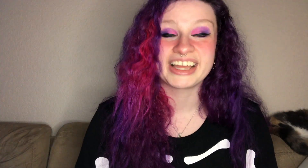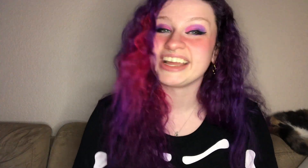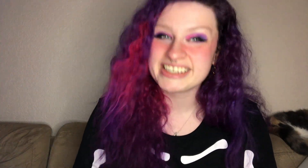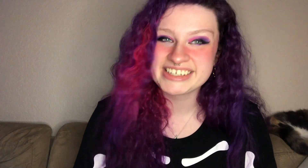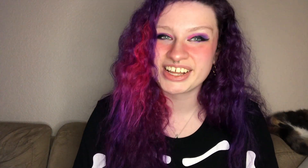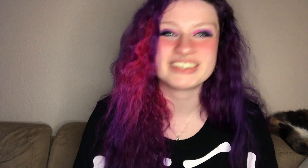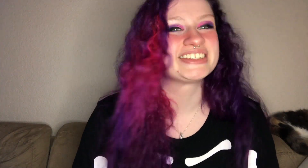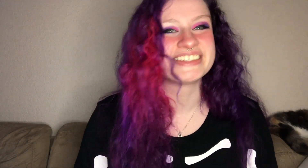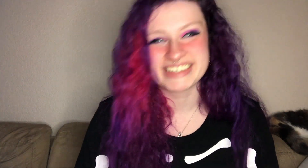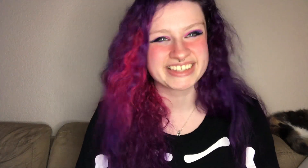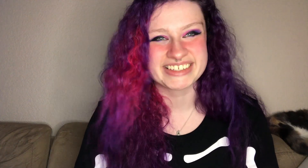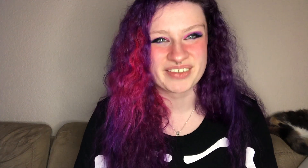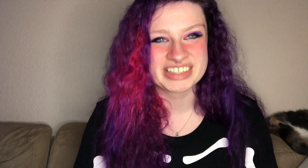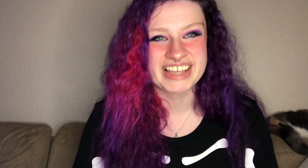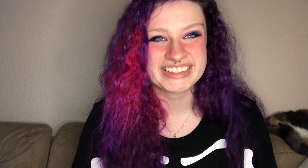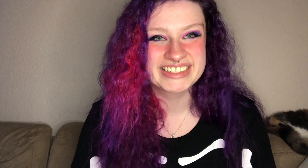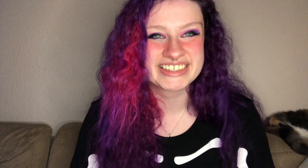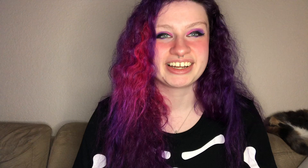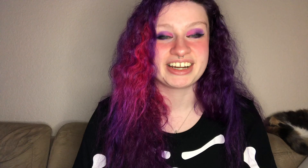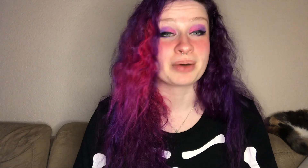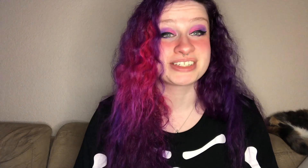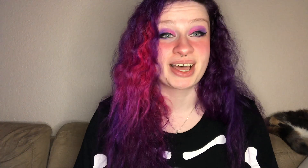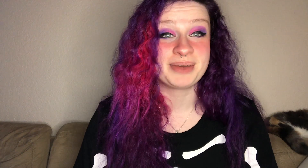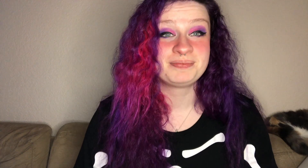18.67 now a time